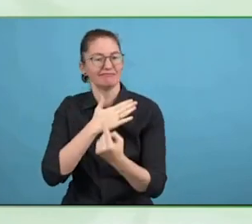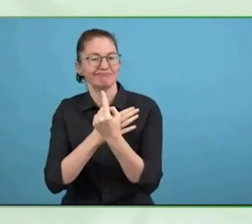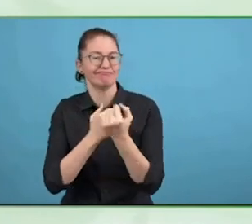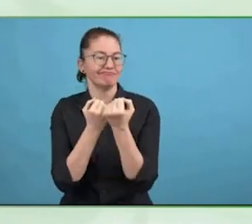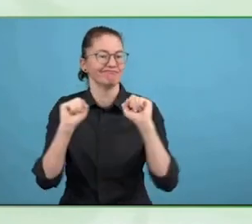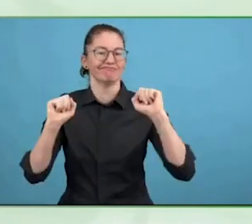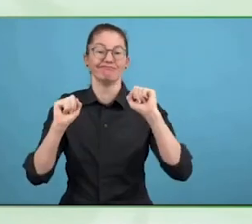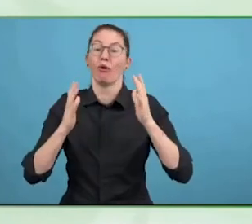A bit of a lie.